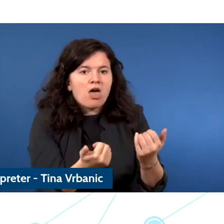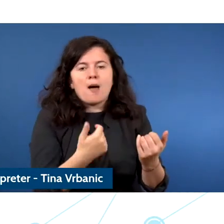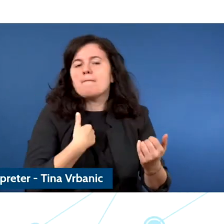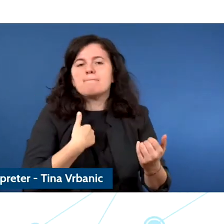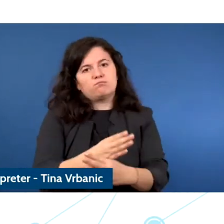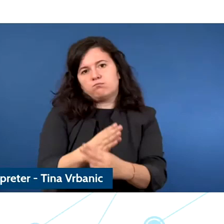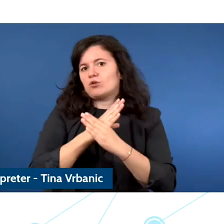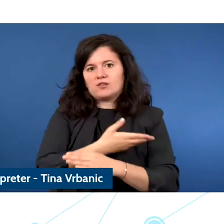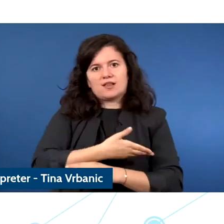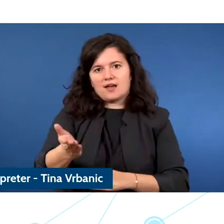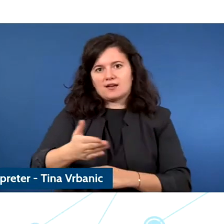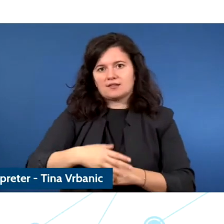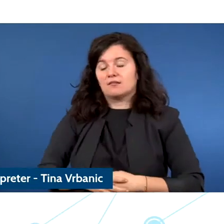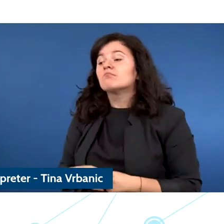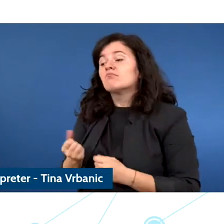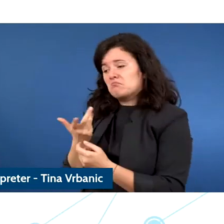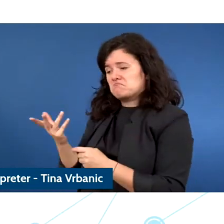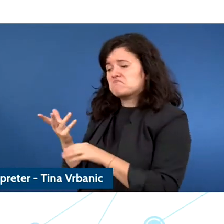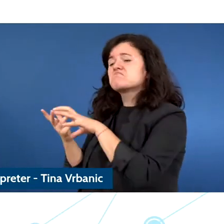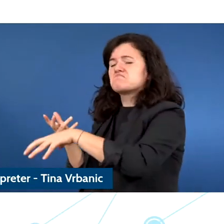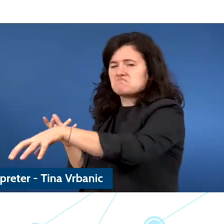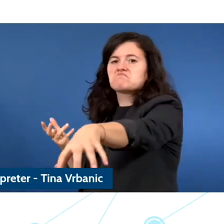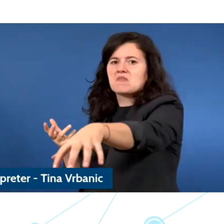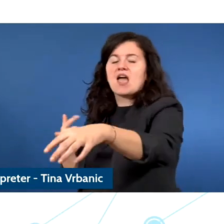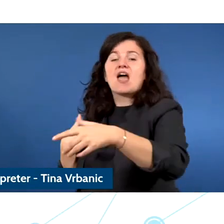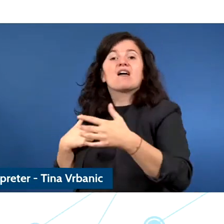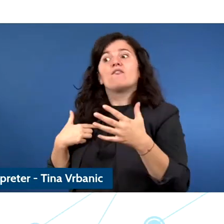together to make sure that the standards are put into practice so can